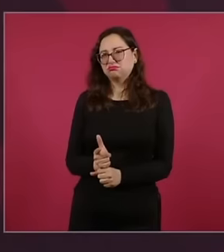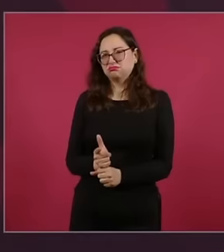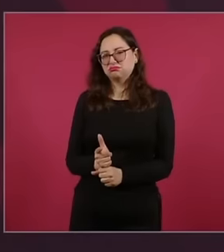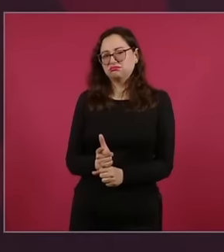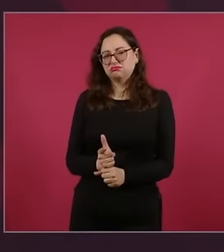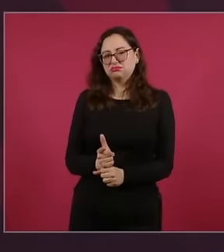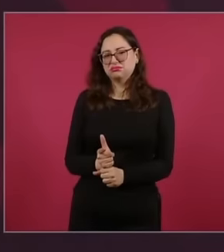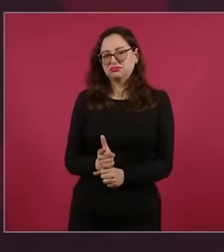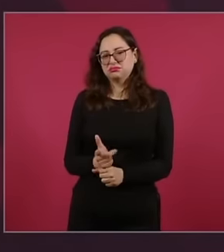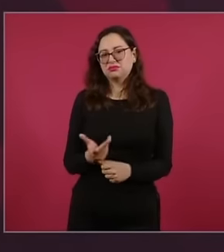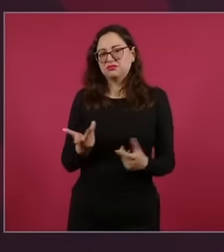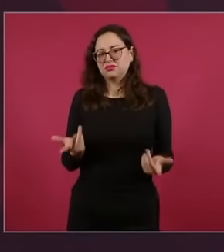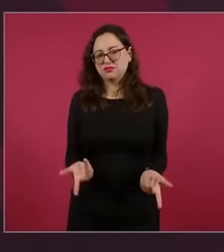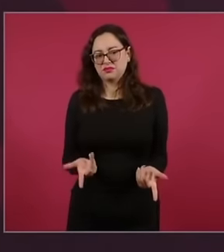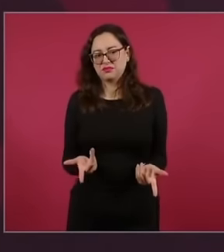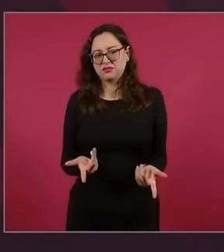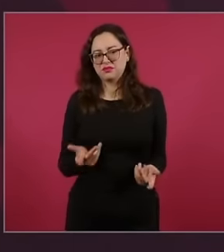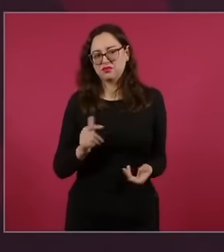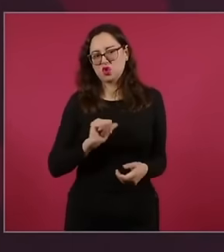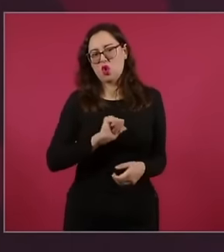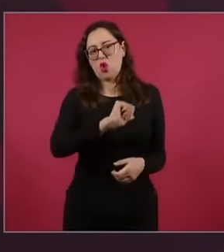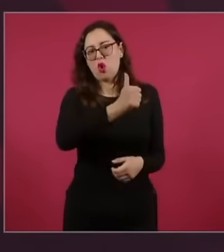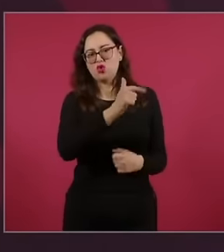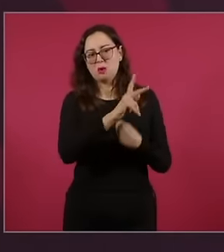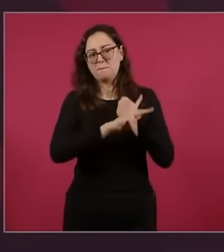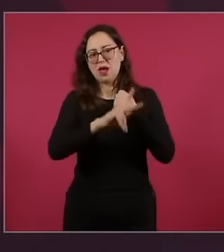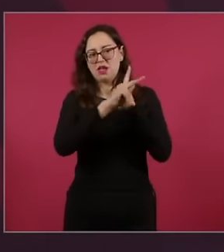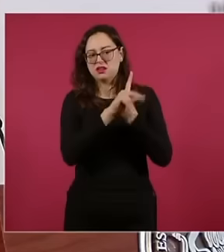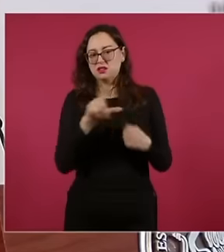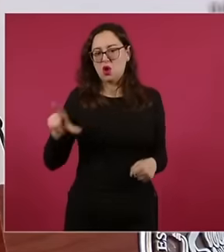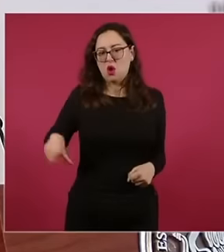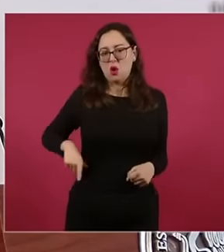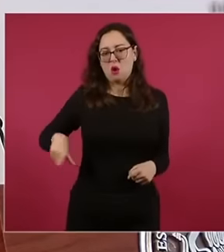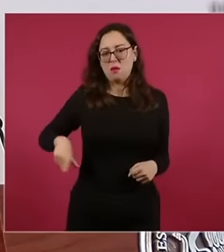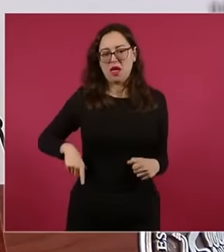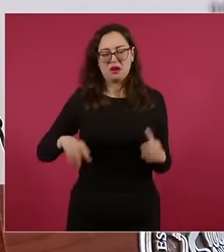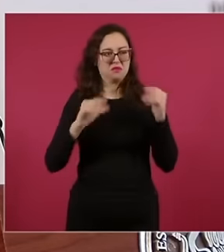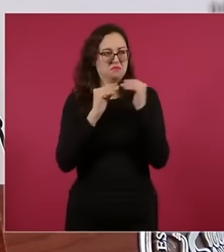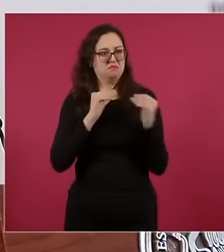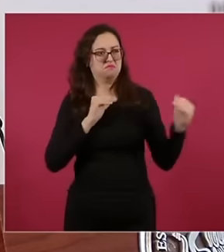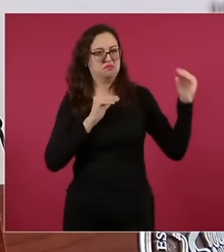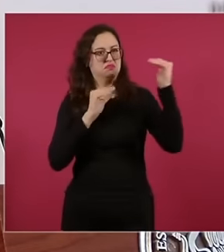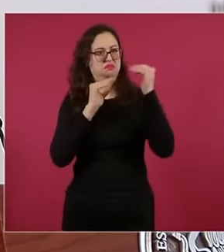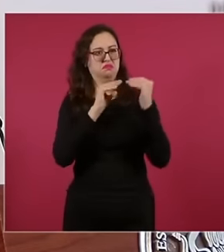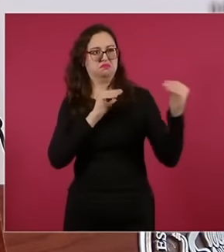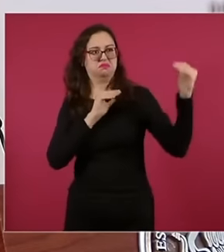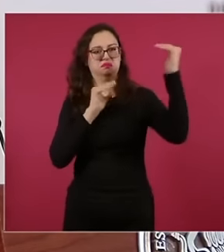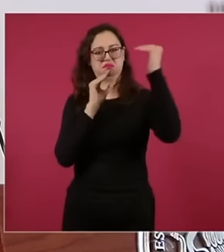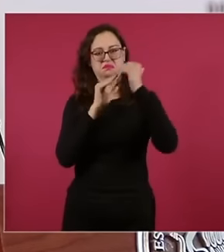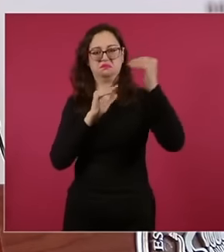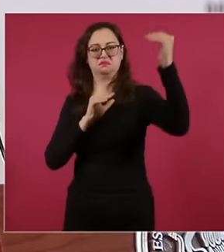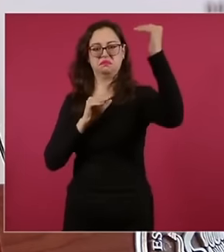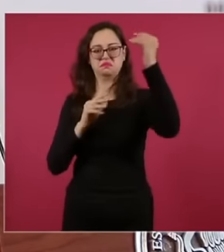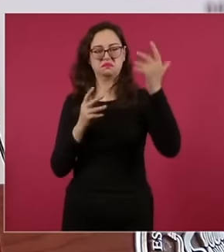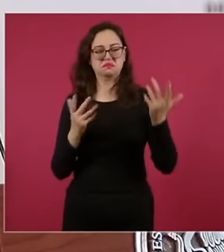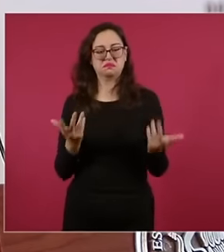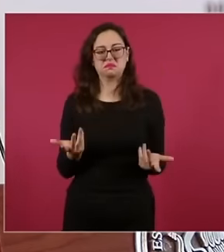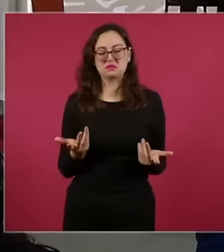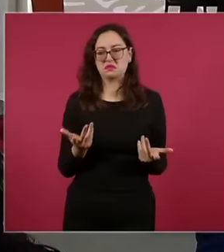governments or authoritarian right-wing conservative governments